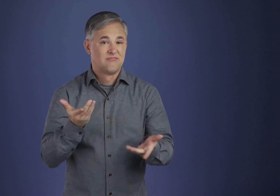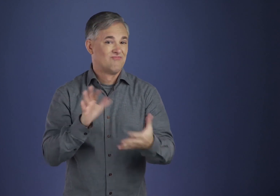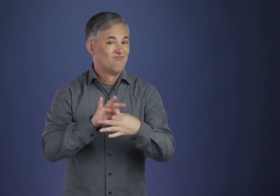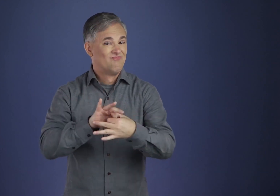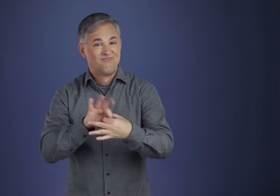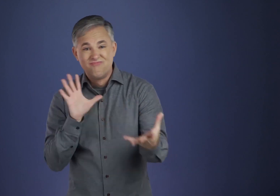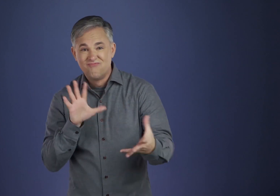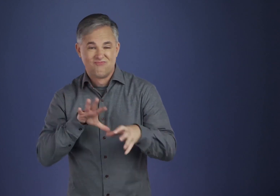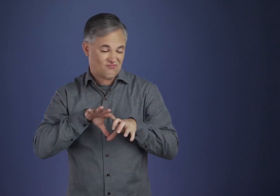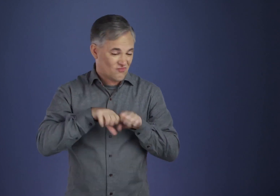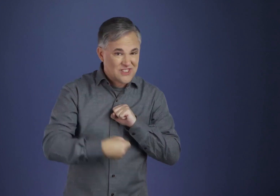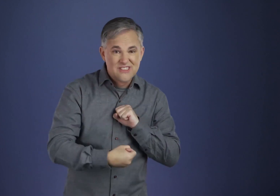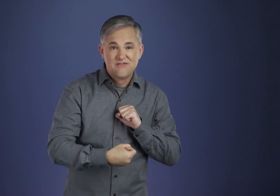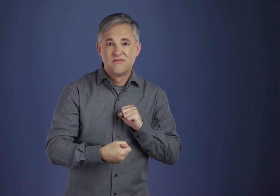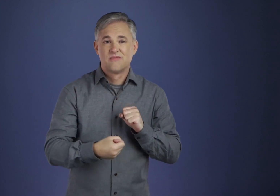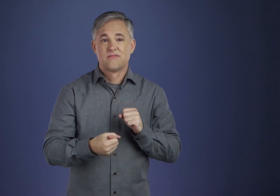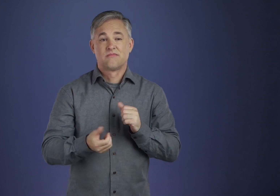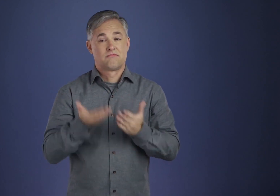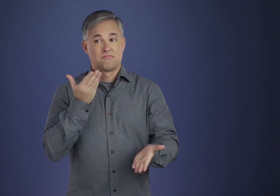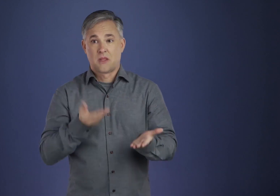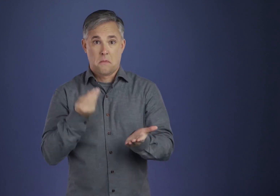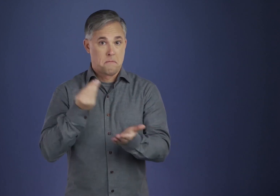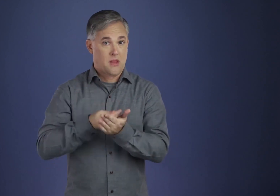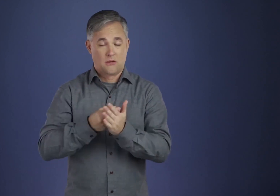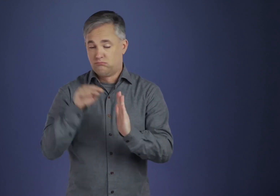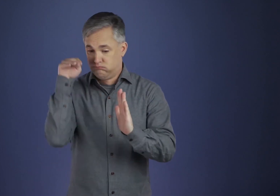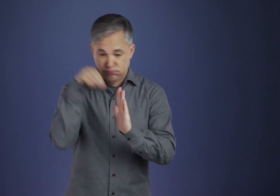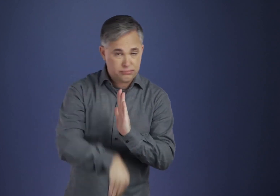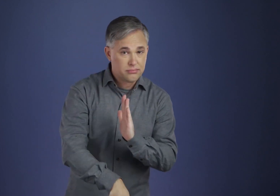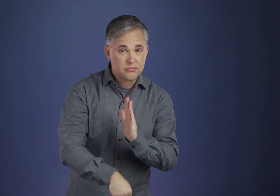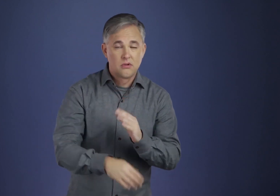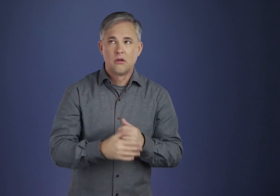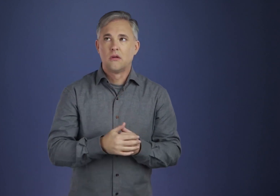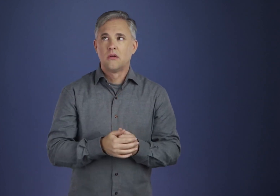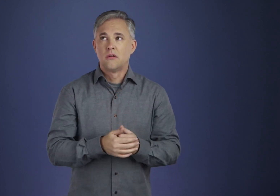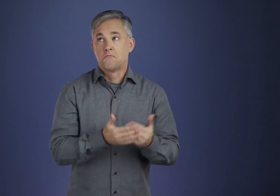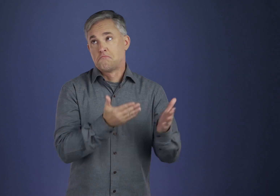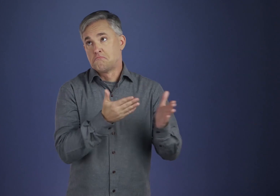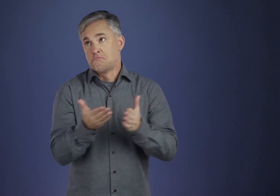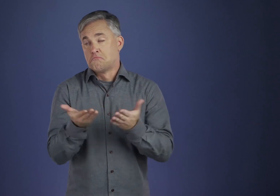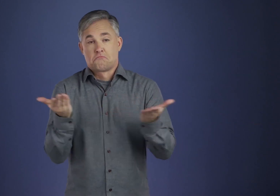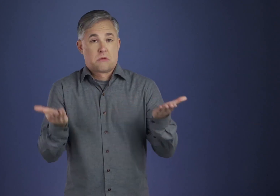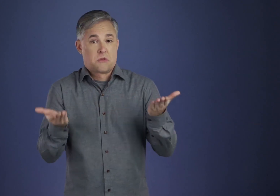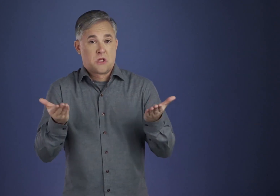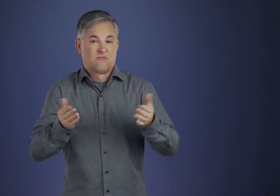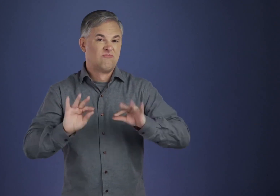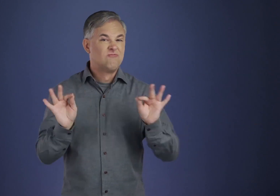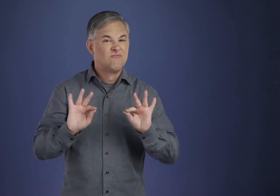To any questioning or criticism of his actions he instantly proffers his reliance upon prayer